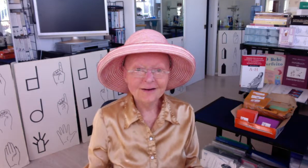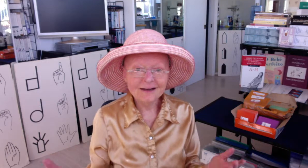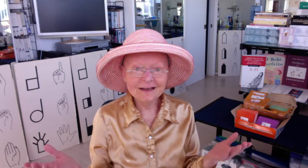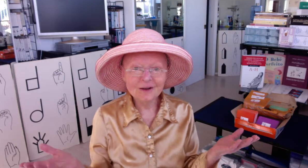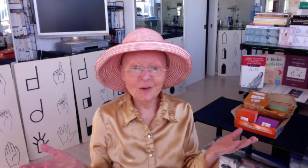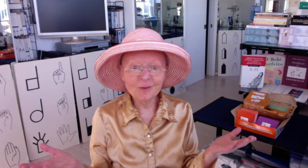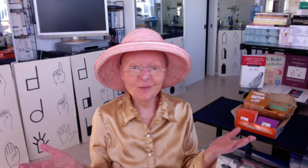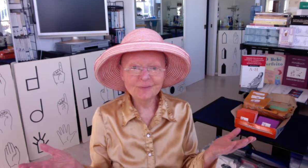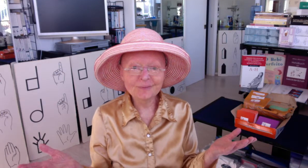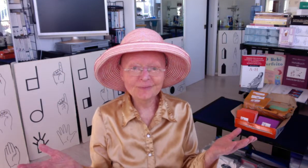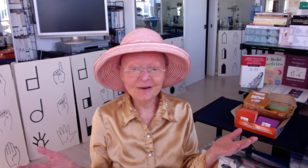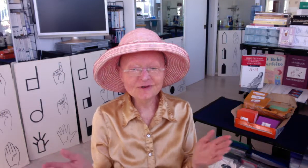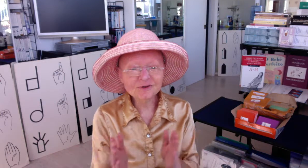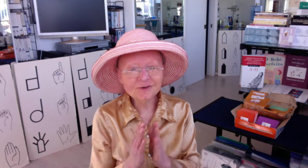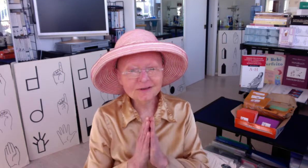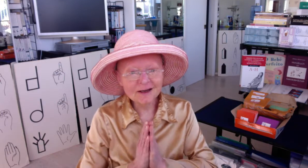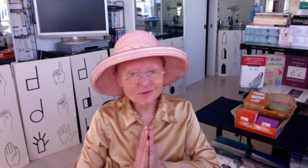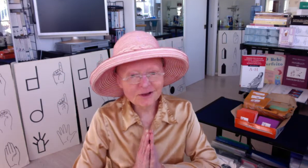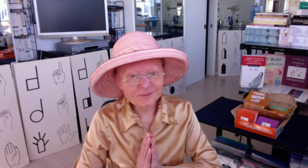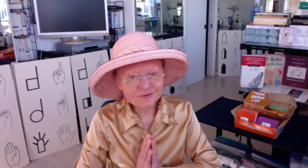Hello, I'm so glad you came to visit